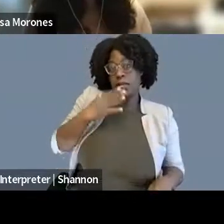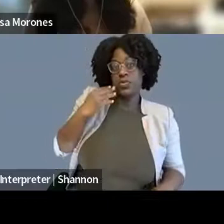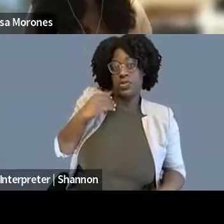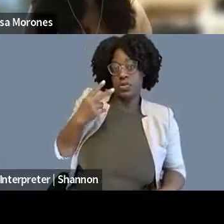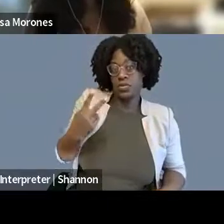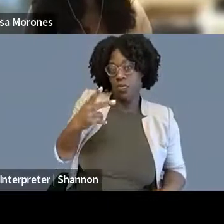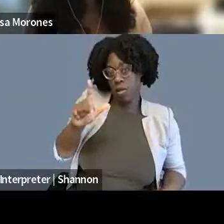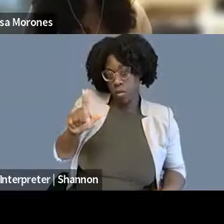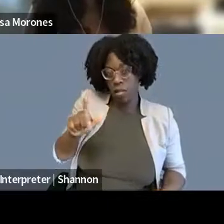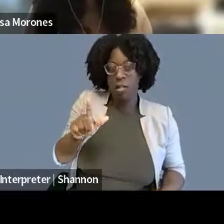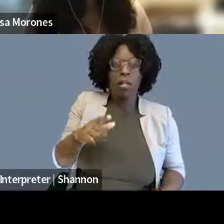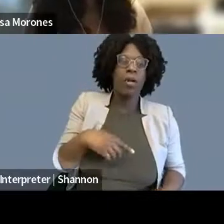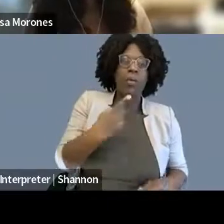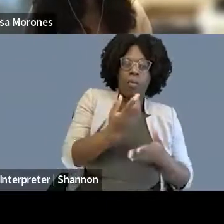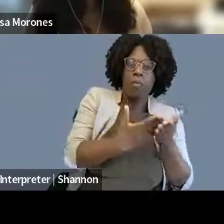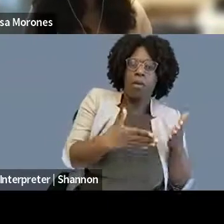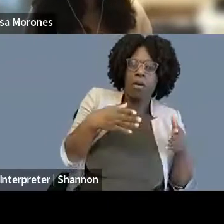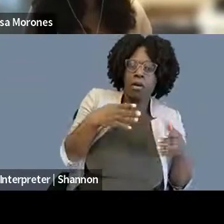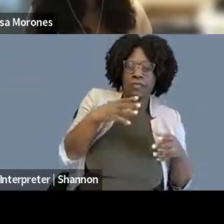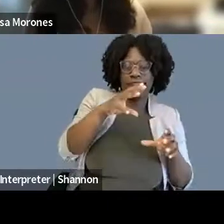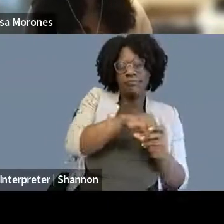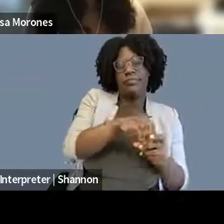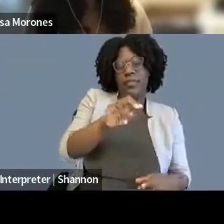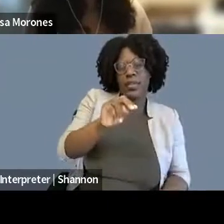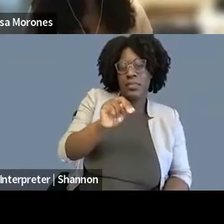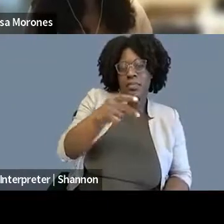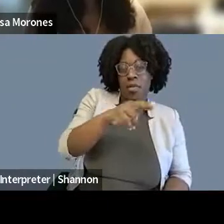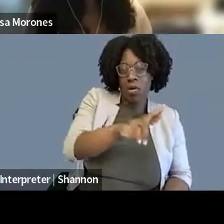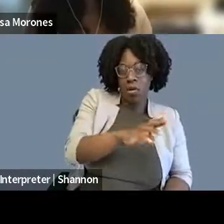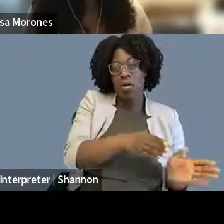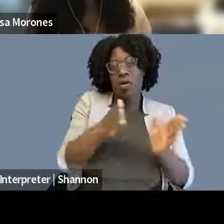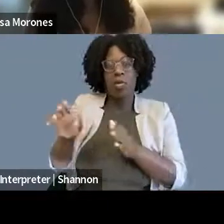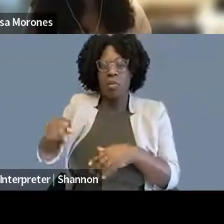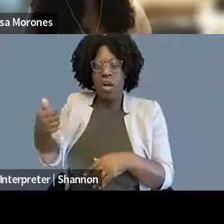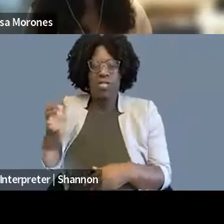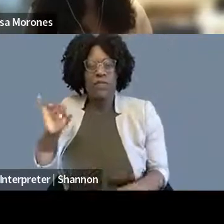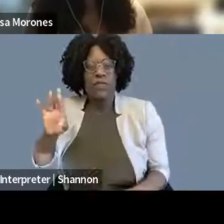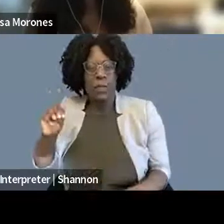you know, this kind of big commercial litigation. And while I respected the lawyers and I really actually really liked everyone there,